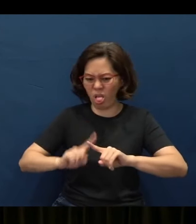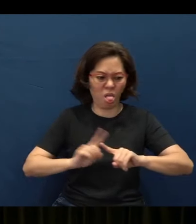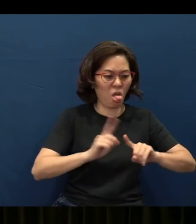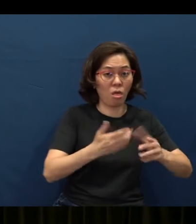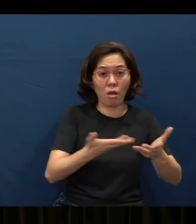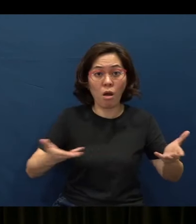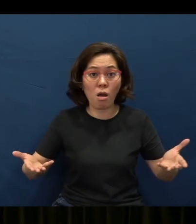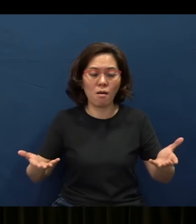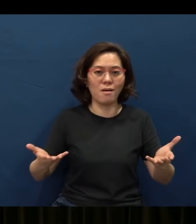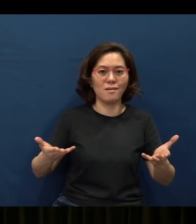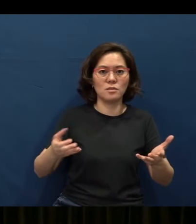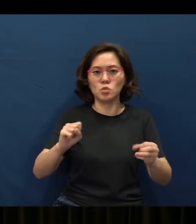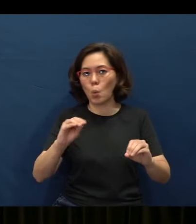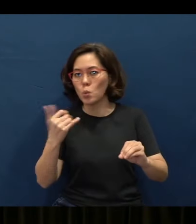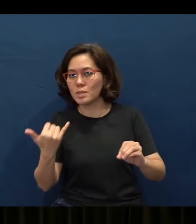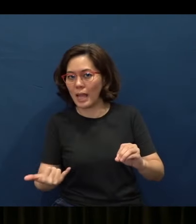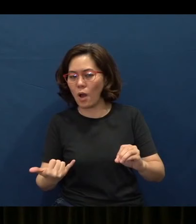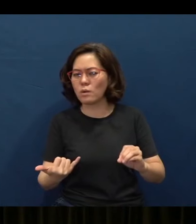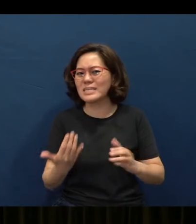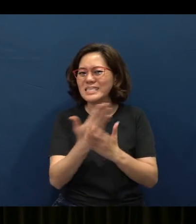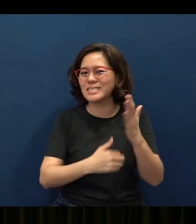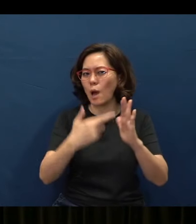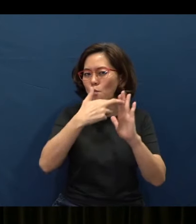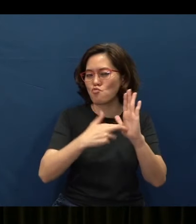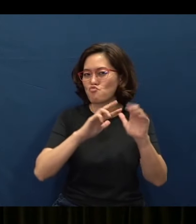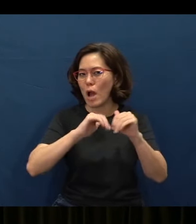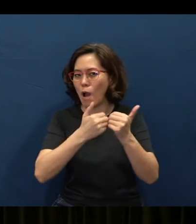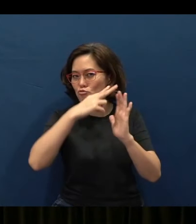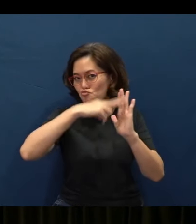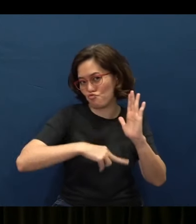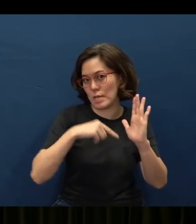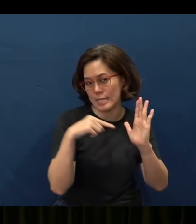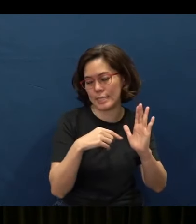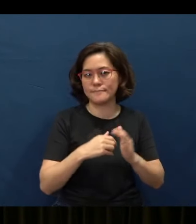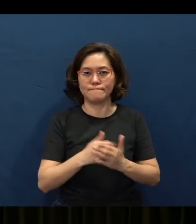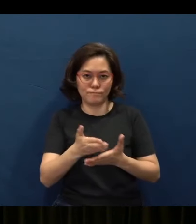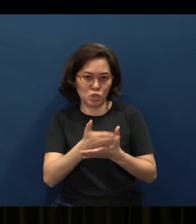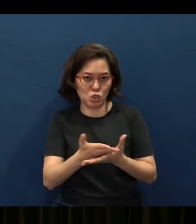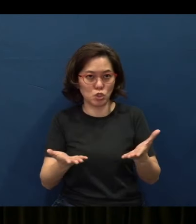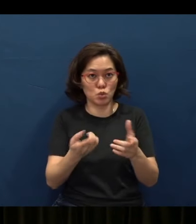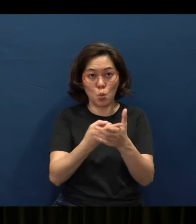Now, so here are some rules of engagement I'd like to share with you: What are they?